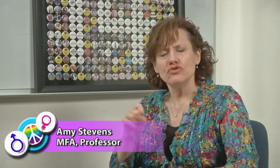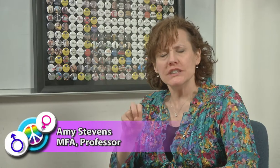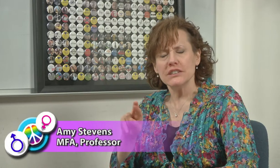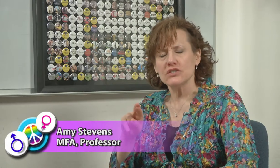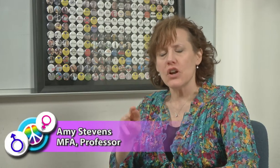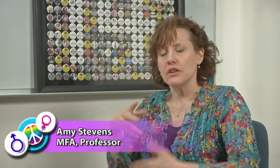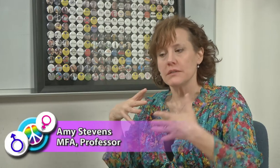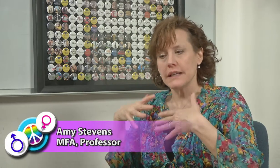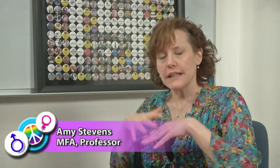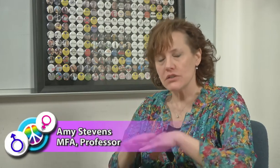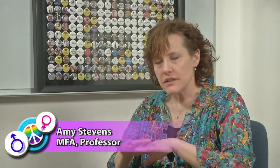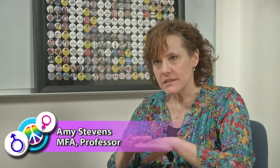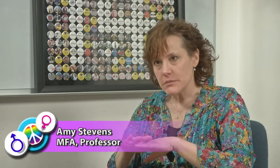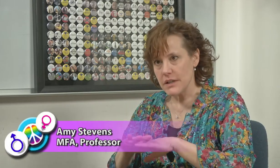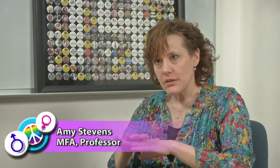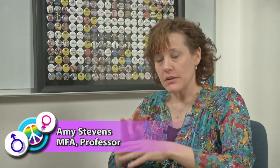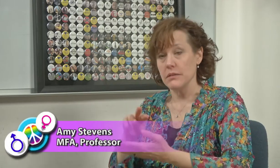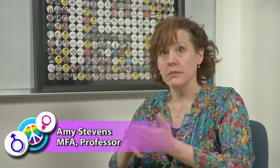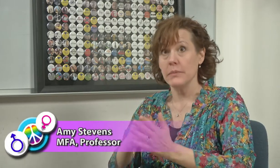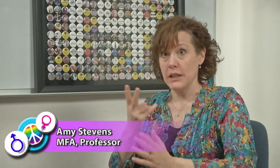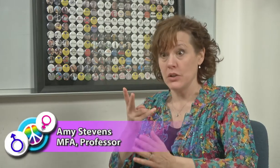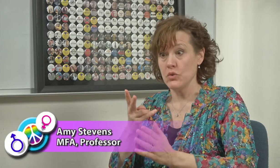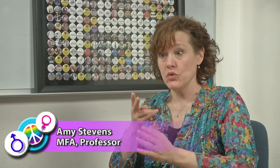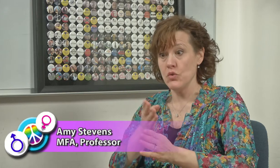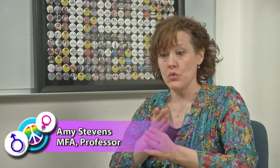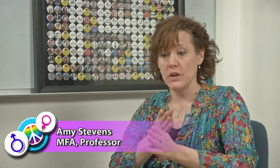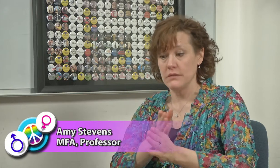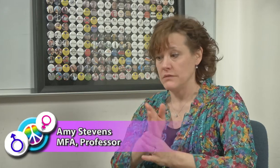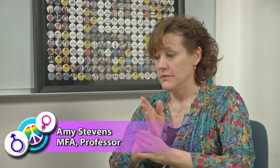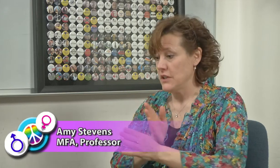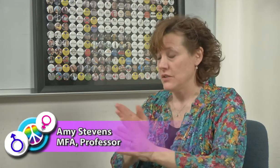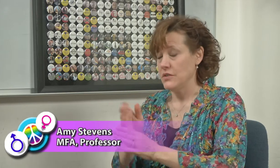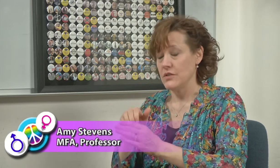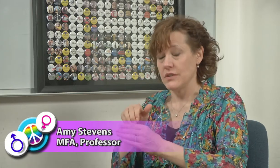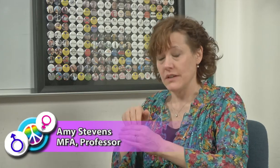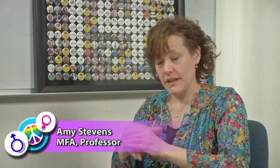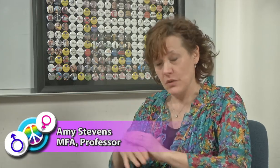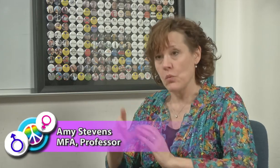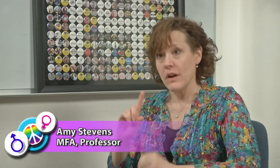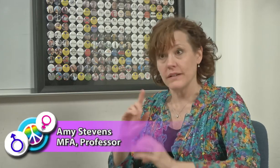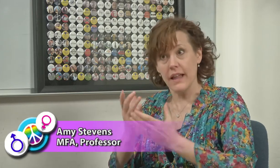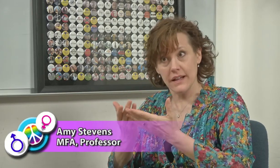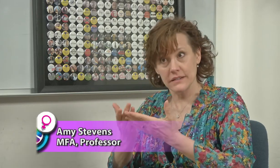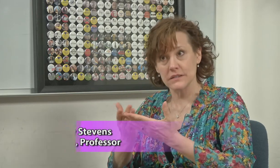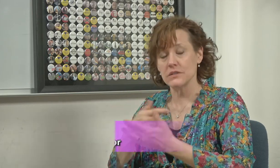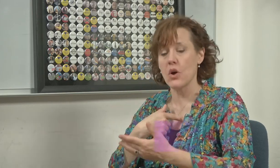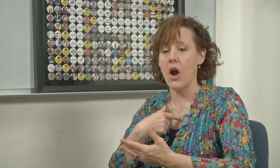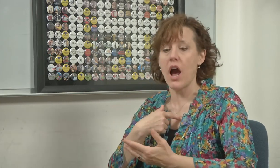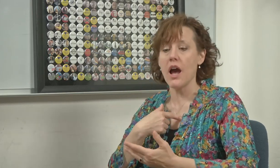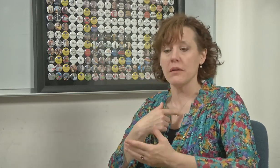General Studies Requirements (GSR) integrated two fields of study in one class,